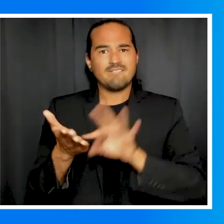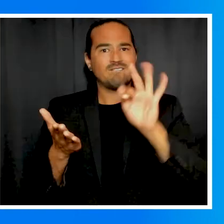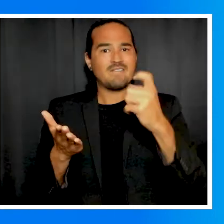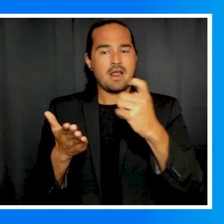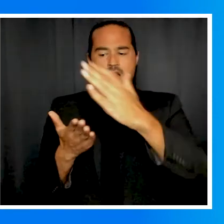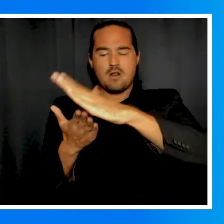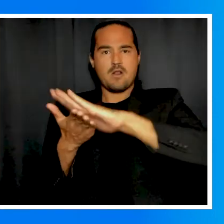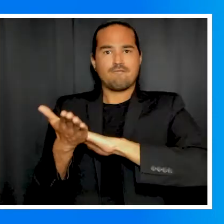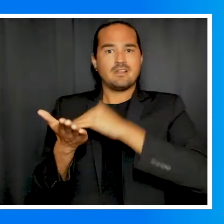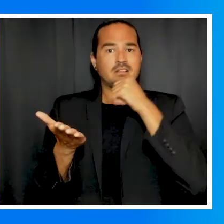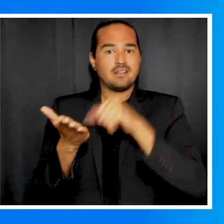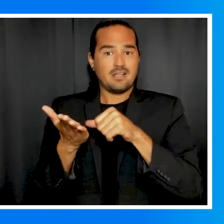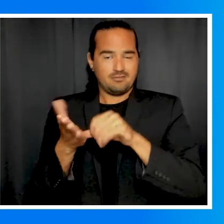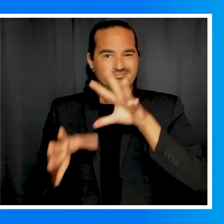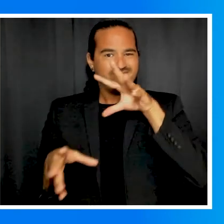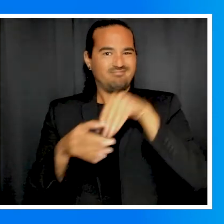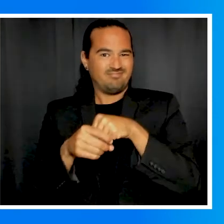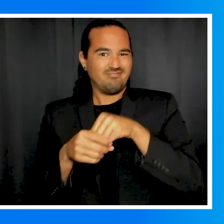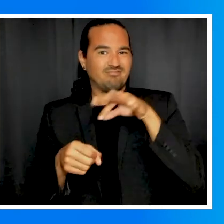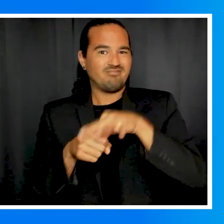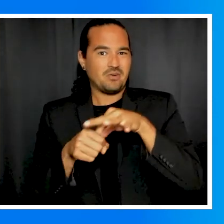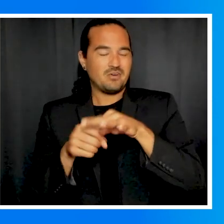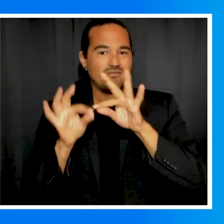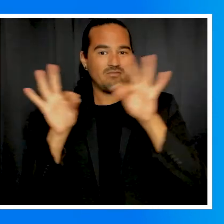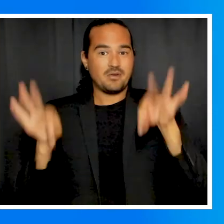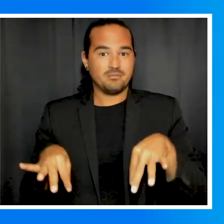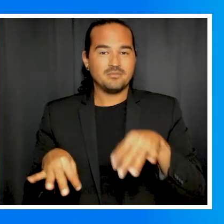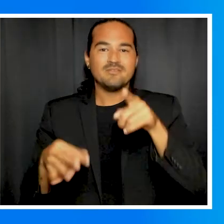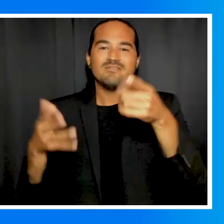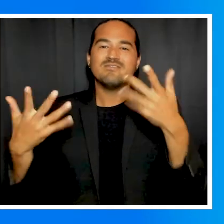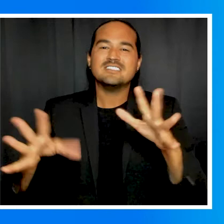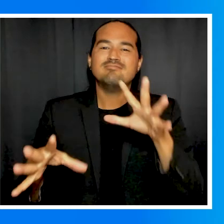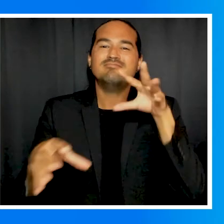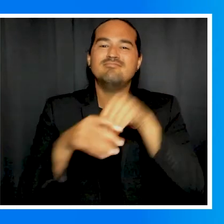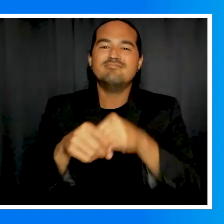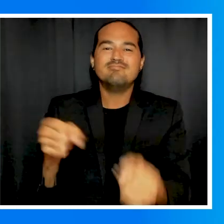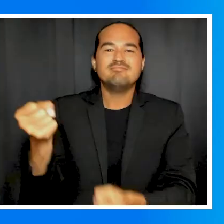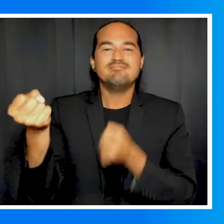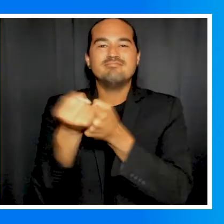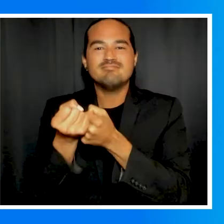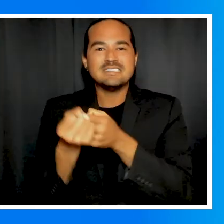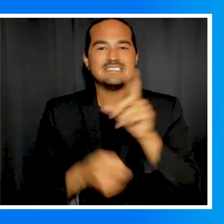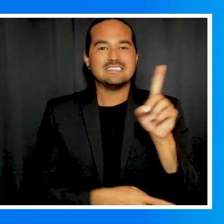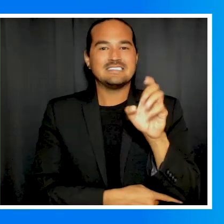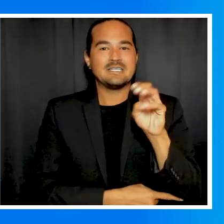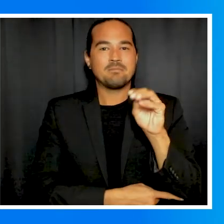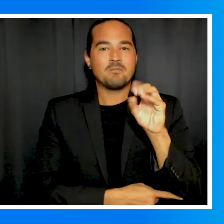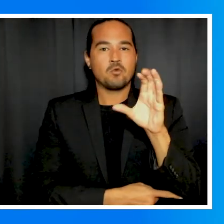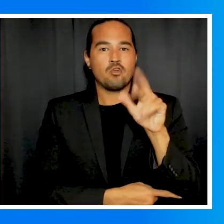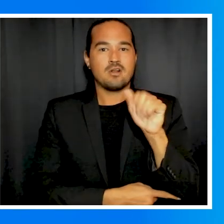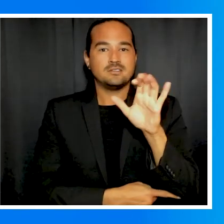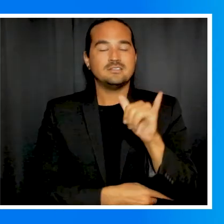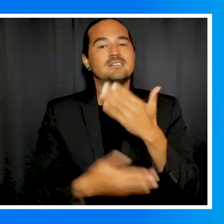You must sign and include the fax cover sheet that was included with your link Now you have done your part in upholding democracy